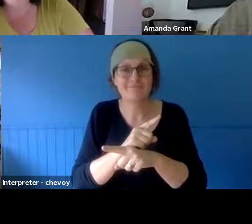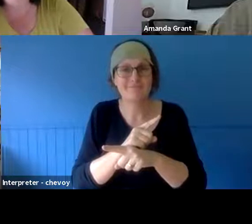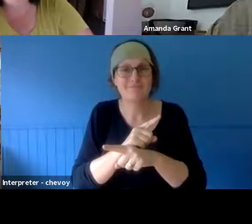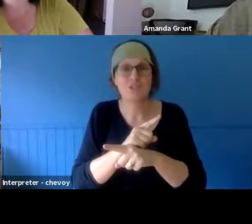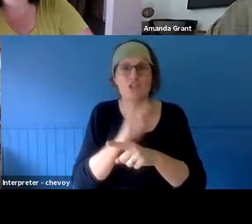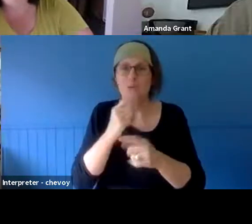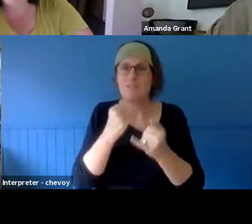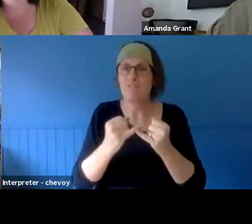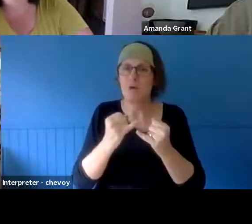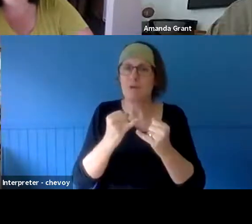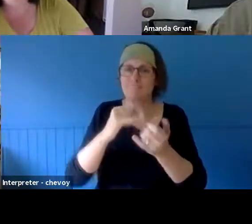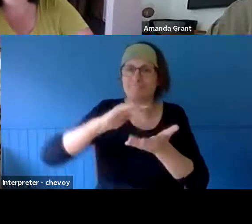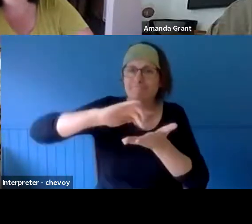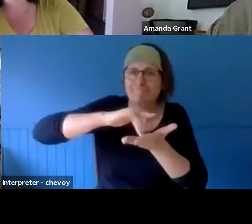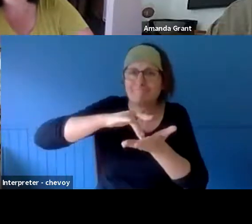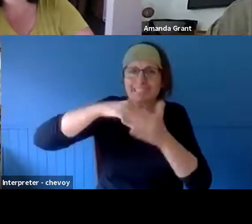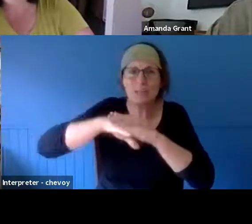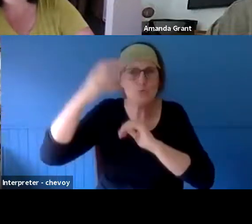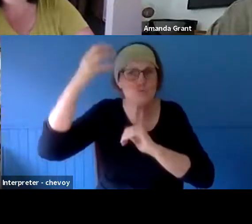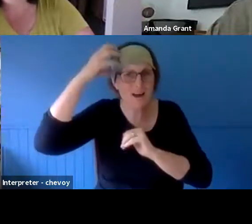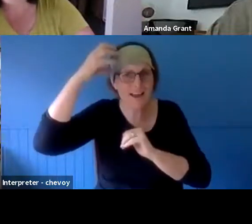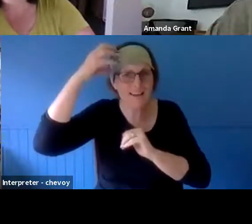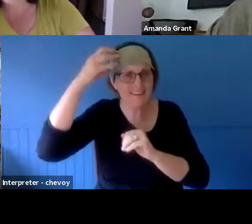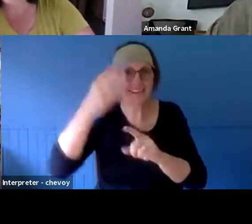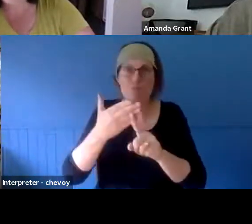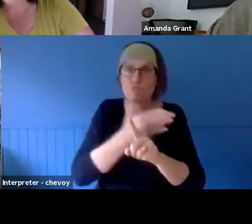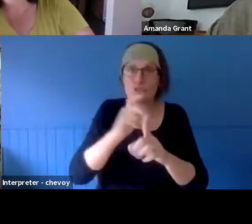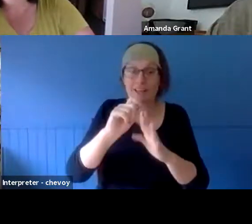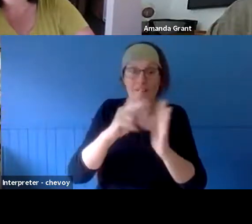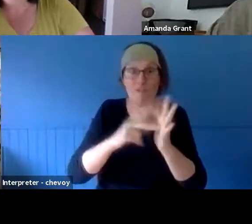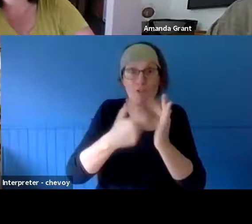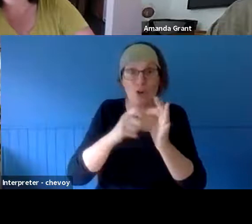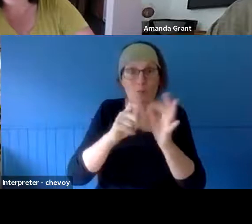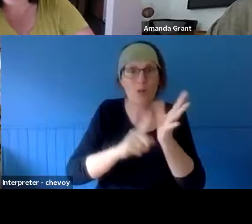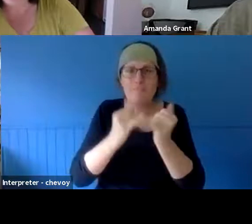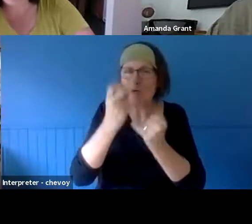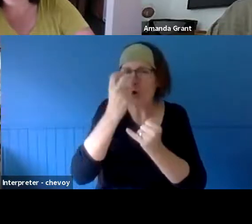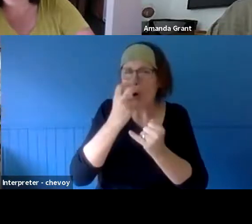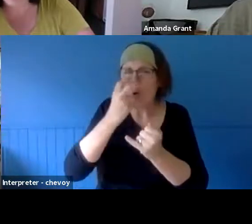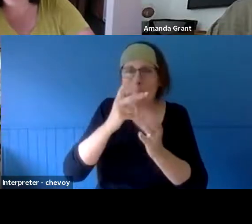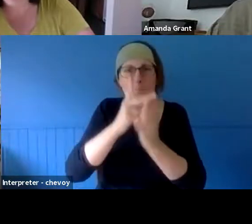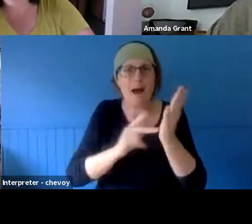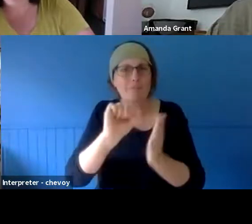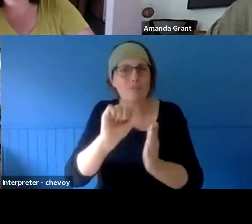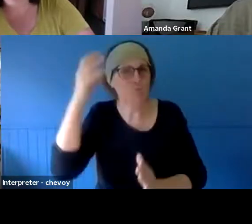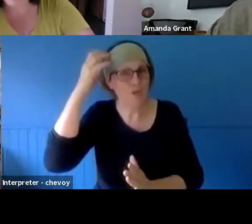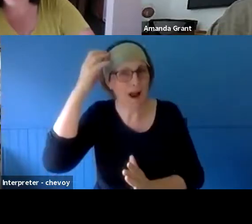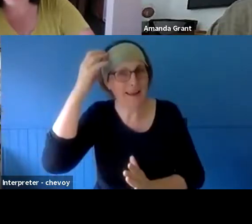sits right in the middle. And the plasticity of the brain - we know now that that actually changes. And so the healing process can mean that